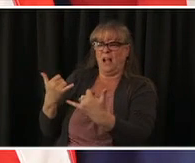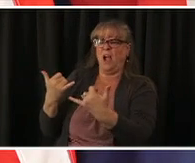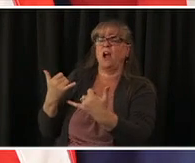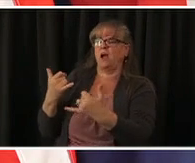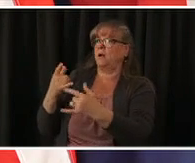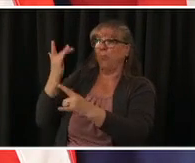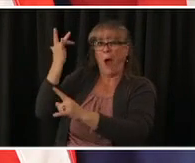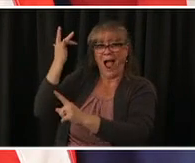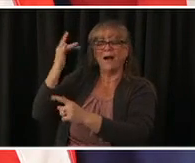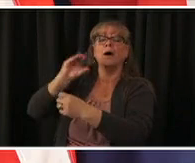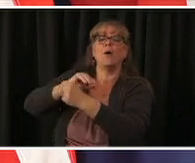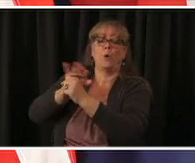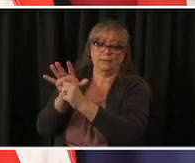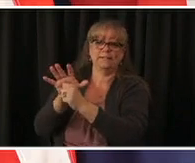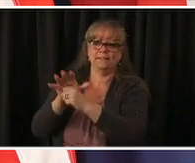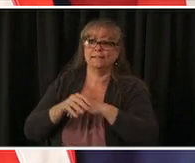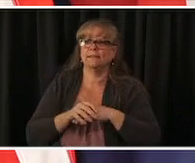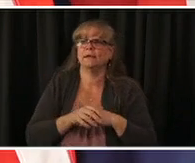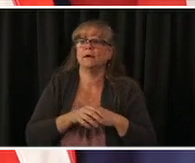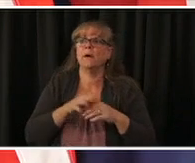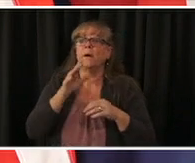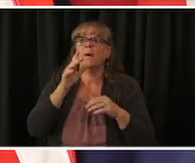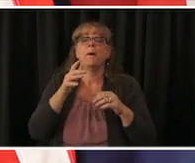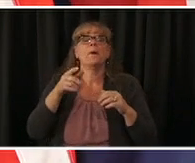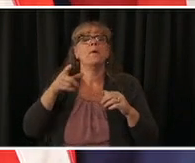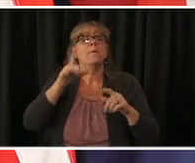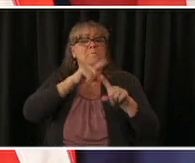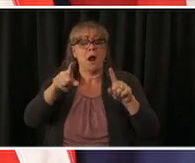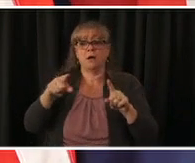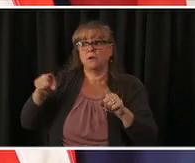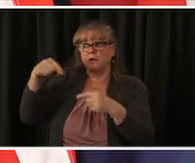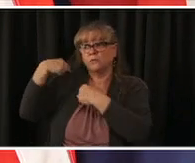most will make it out we wish them a speedy recovery and and tragically some won't